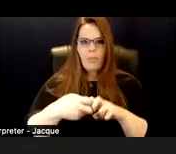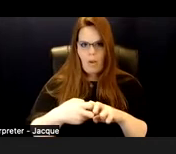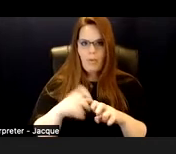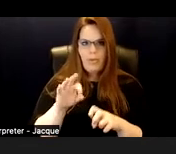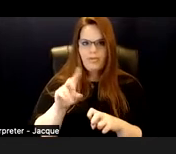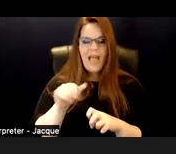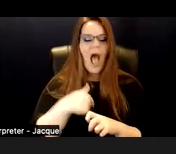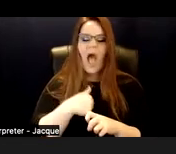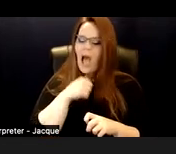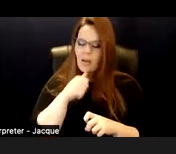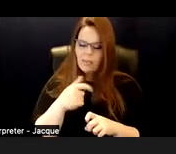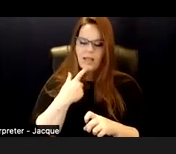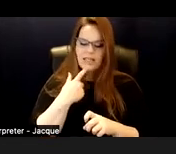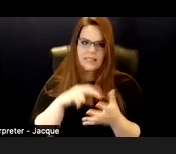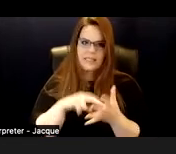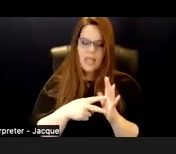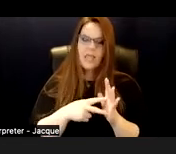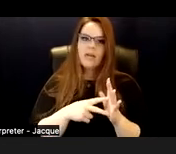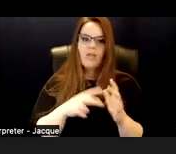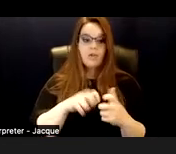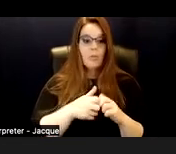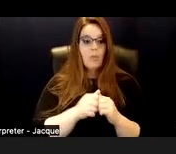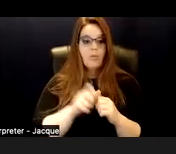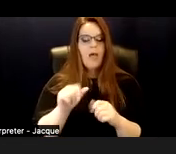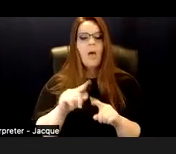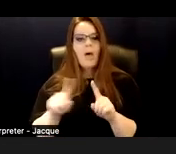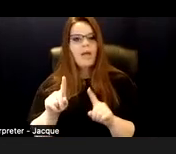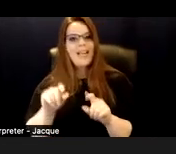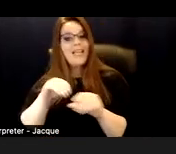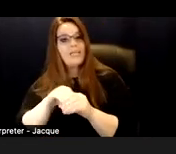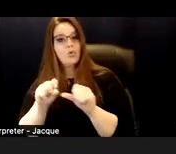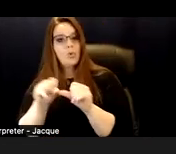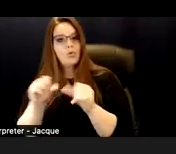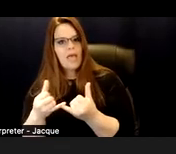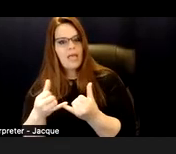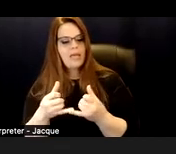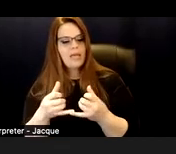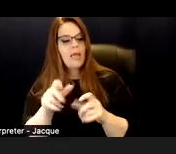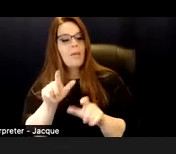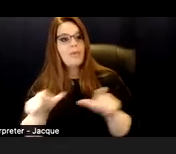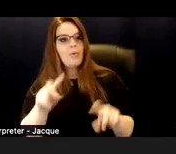But there is this idea in society that disability has a social problem associated with it.